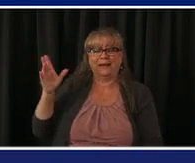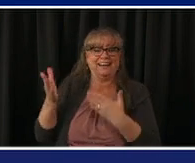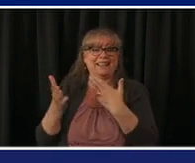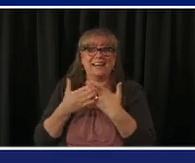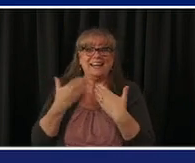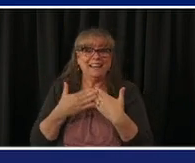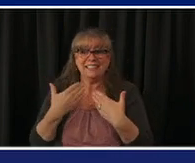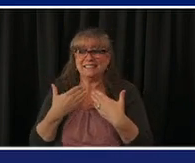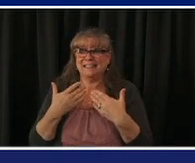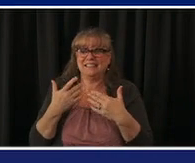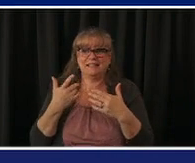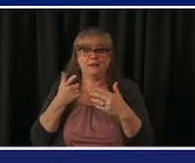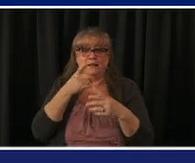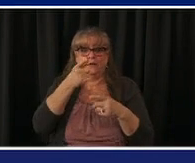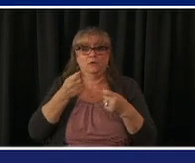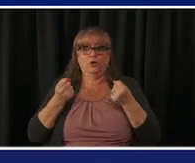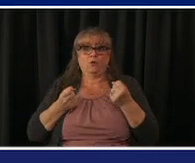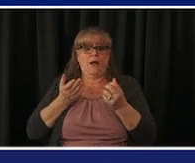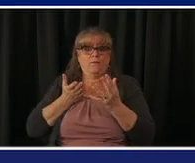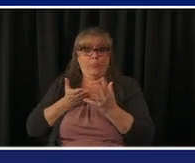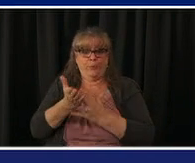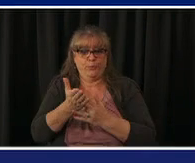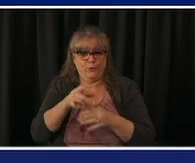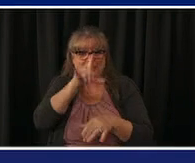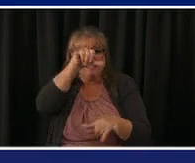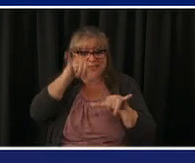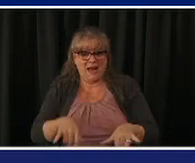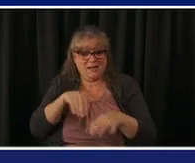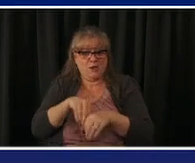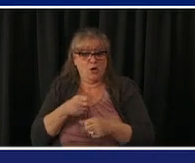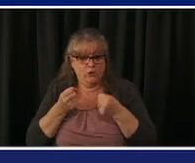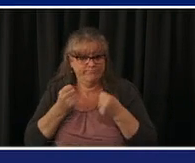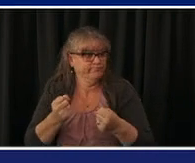i know again their issues at dicks this this this this weekend but talking to people who've been